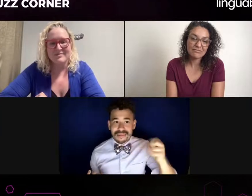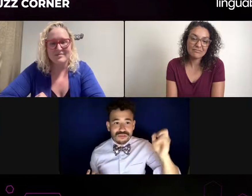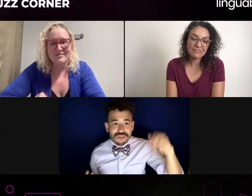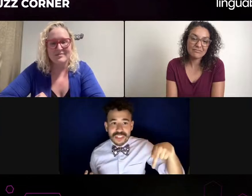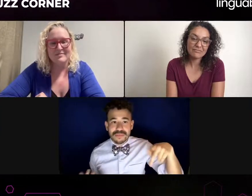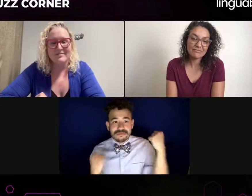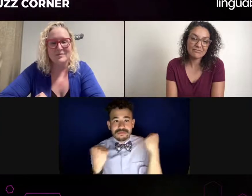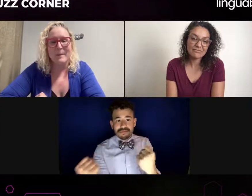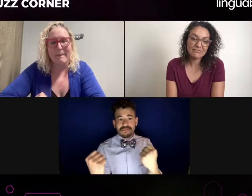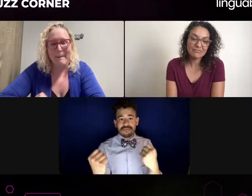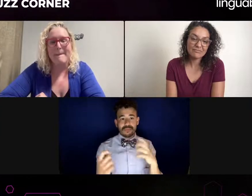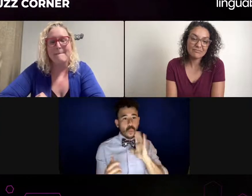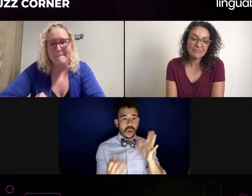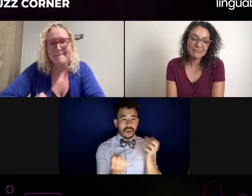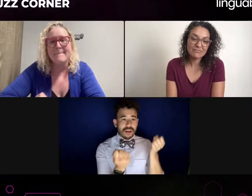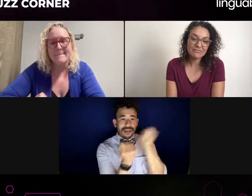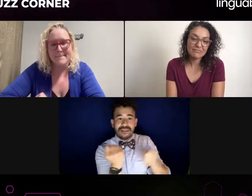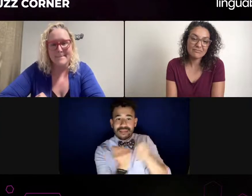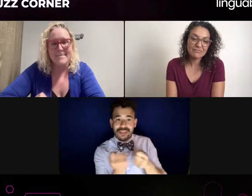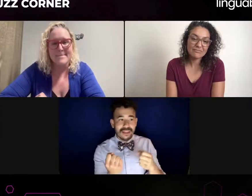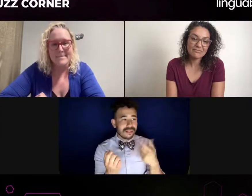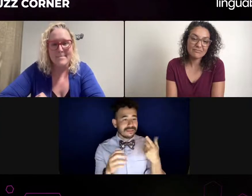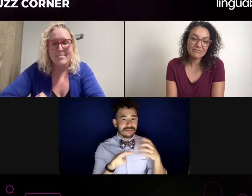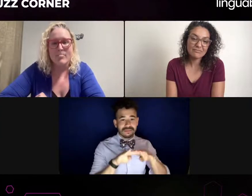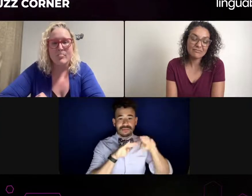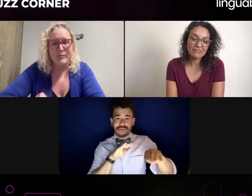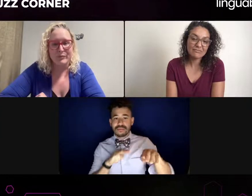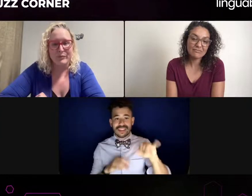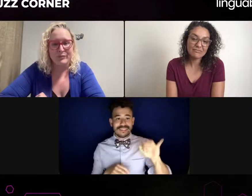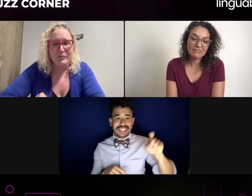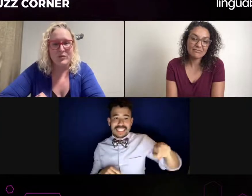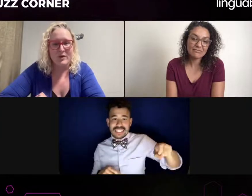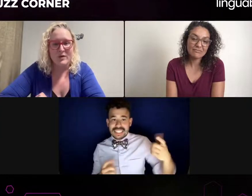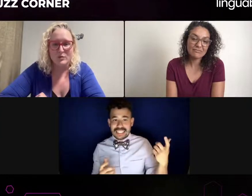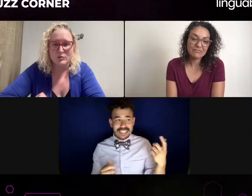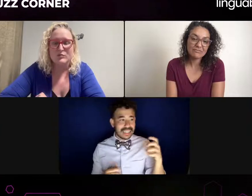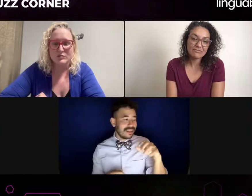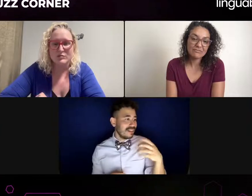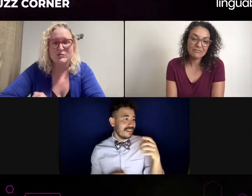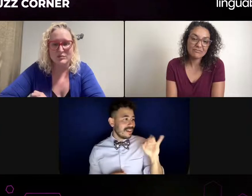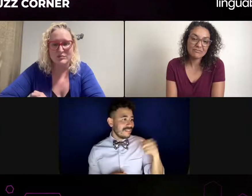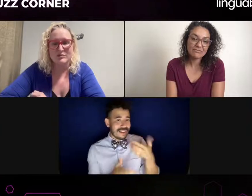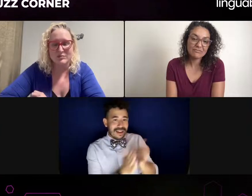But that doesn't mean... It doesn't necessarily mean Since they're from the casting director